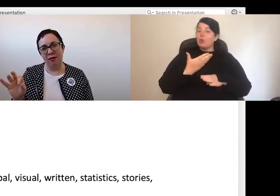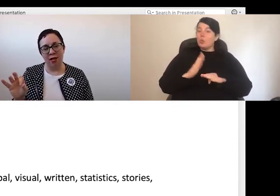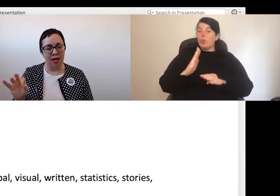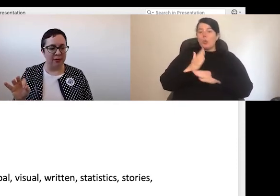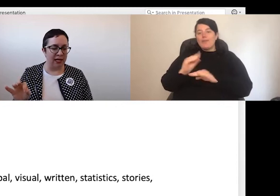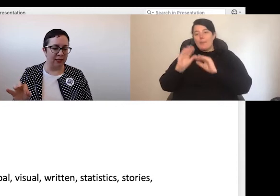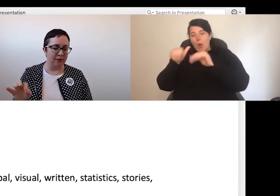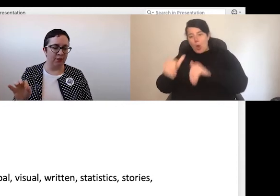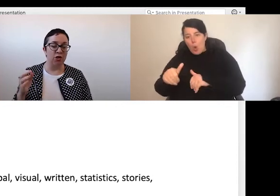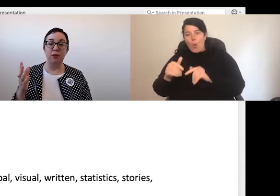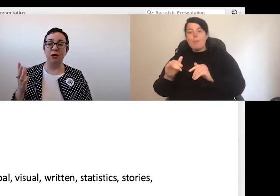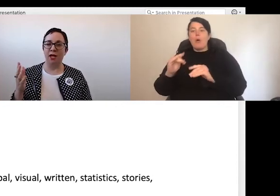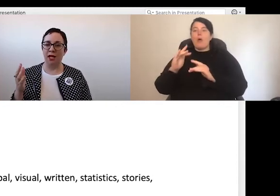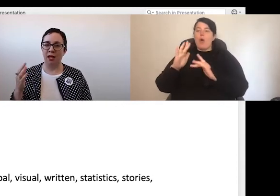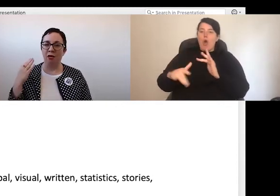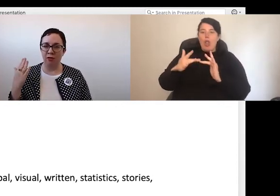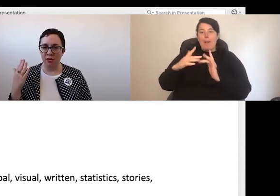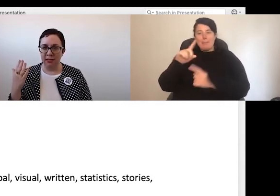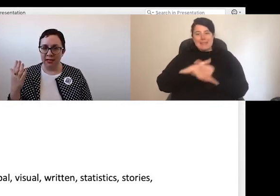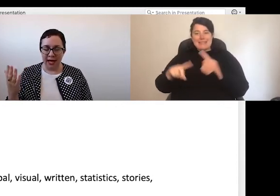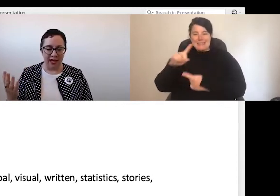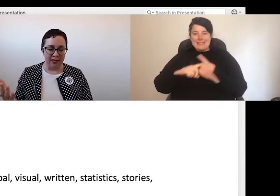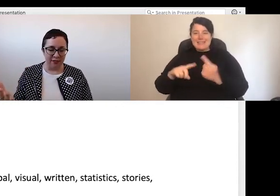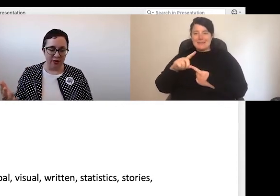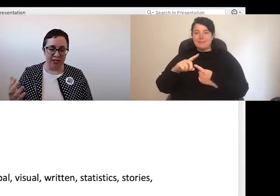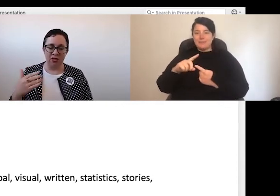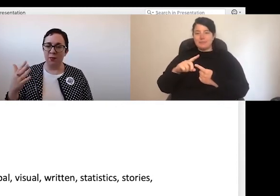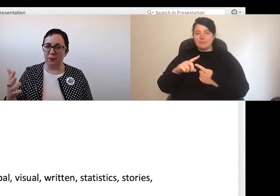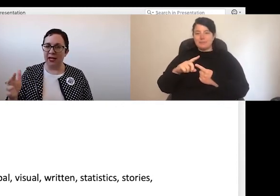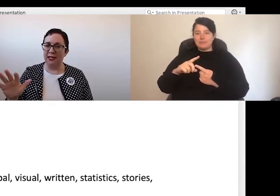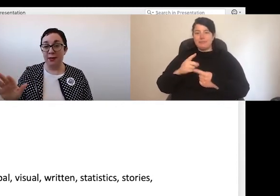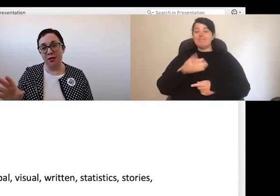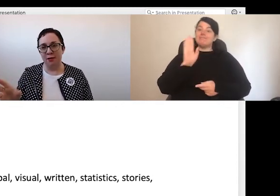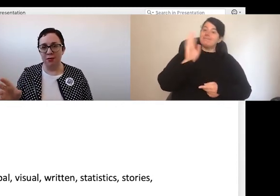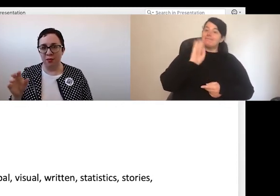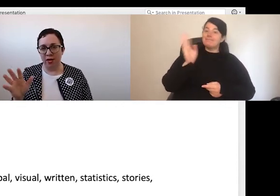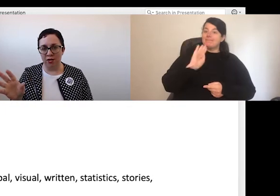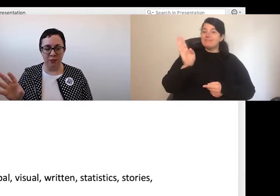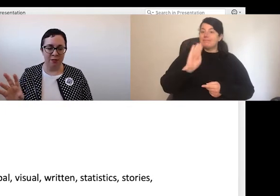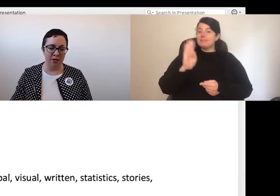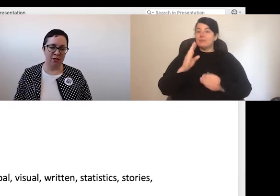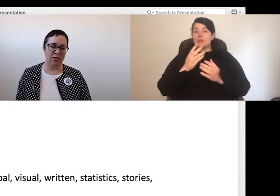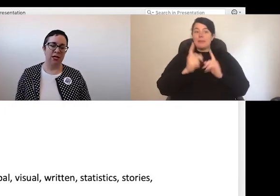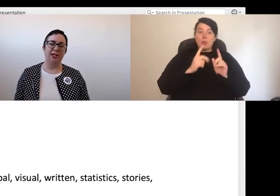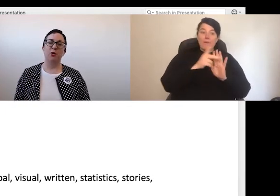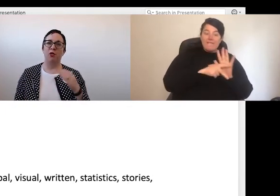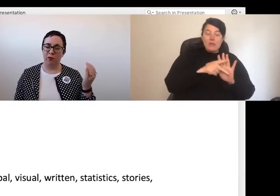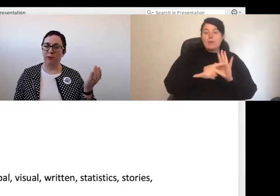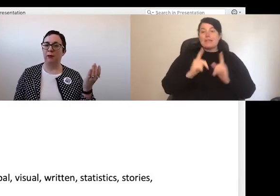online meetings use predominantly our old delivery, so someone speaking sometimes with video, sometimes not, to a group of people